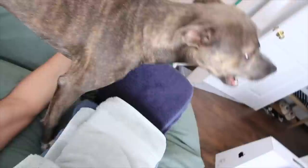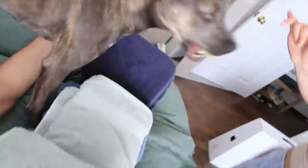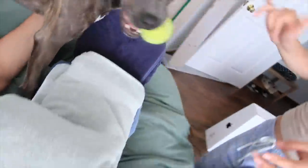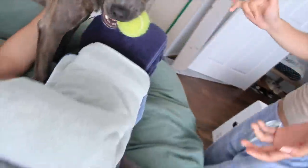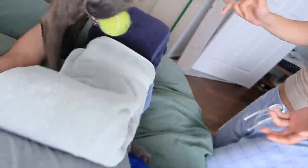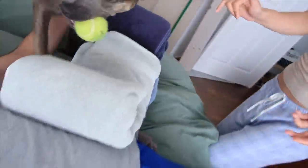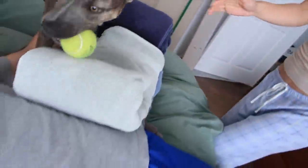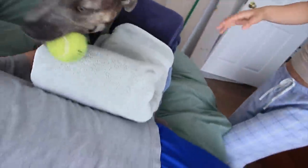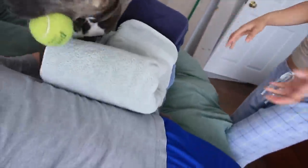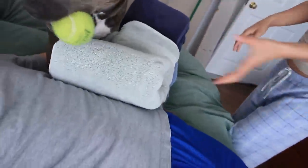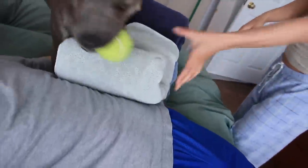E: you too?